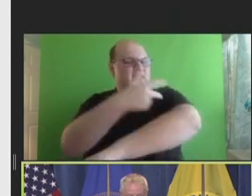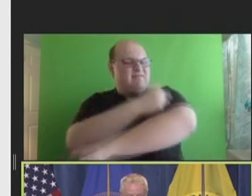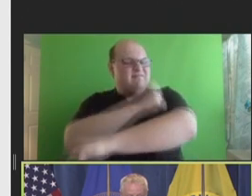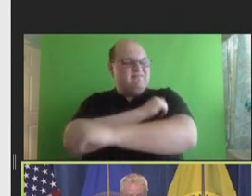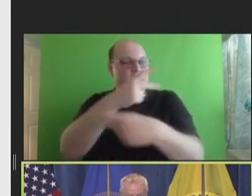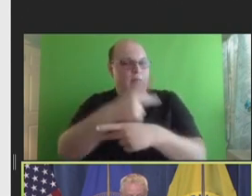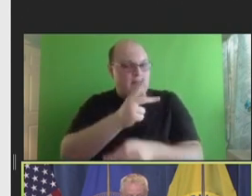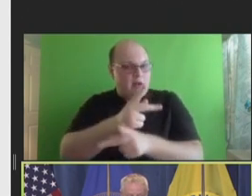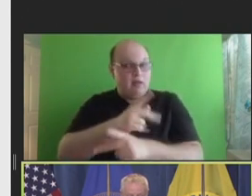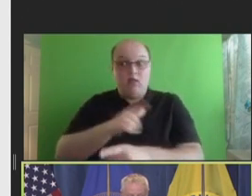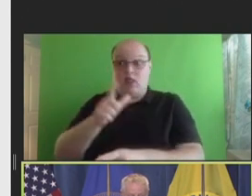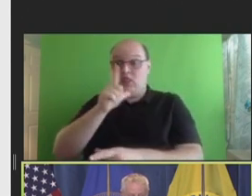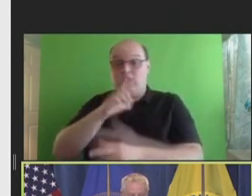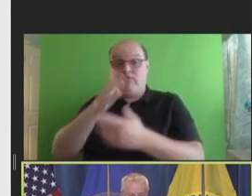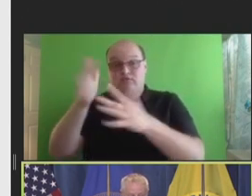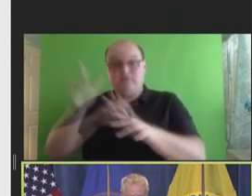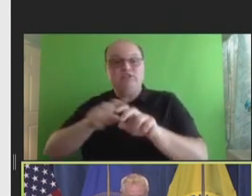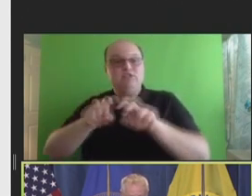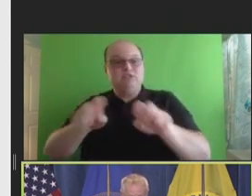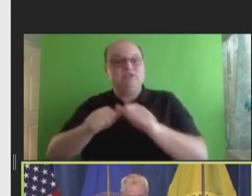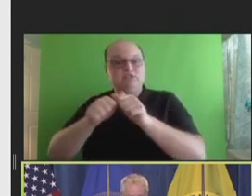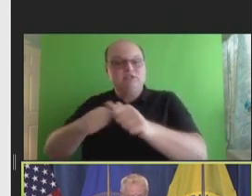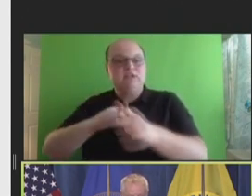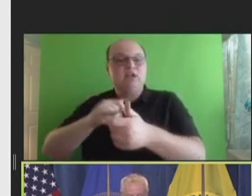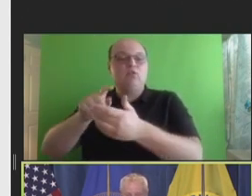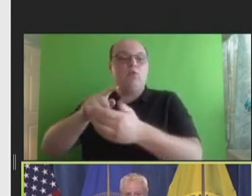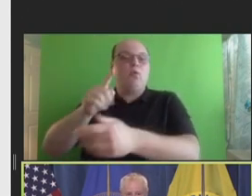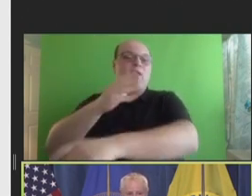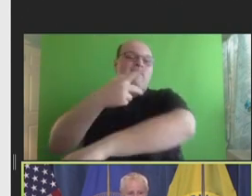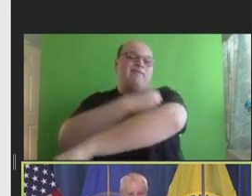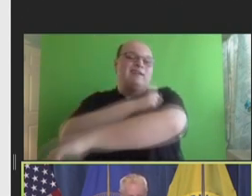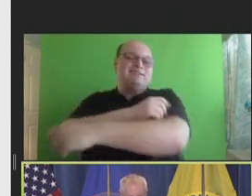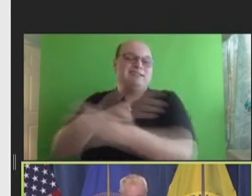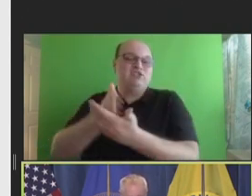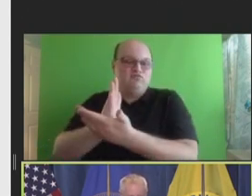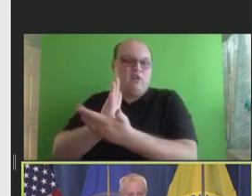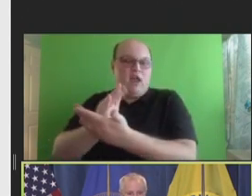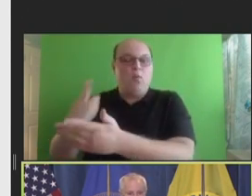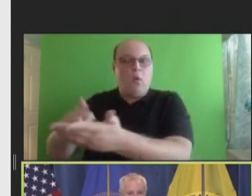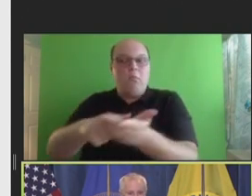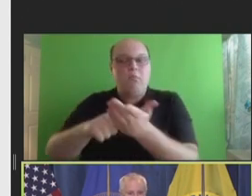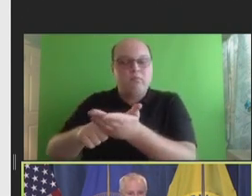resume with a panel on restoring vaccination rates. And the day will conclude with public comments.